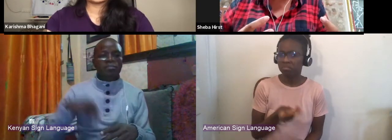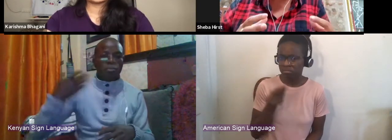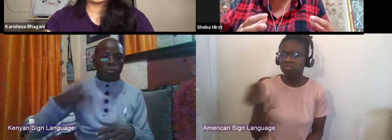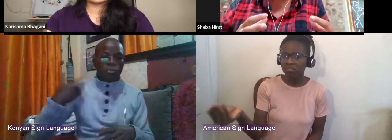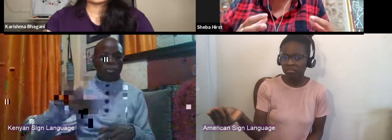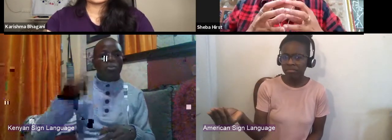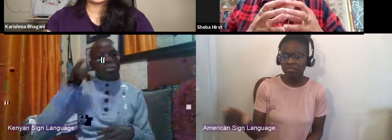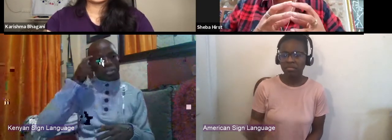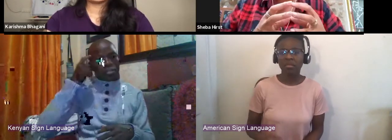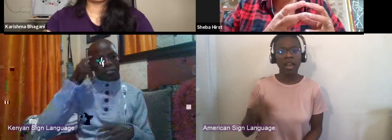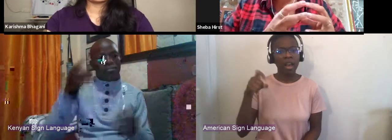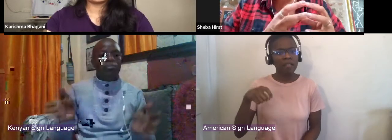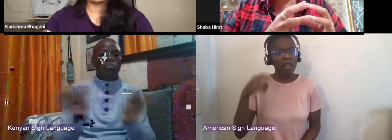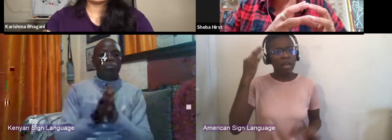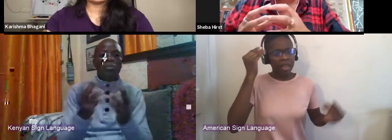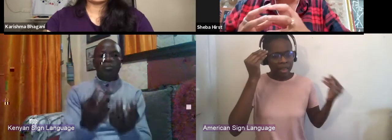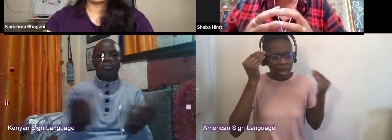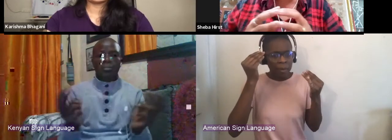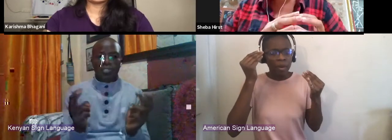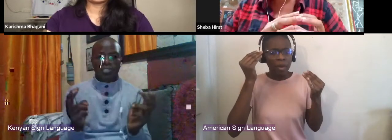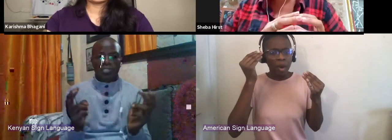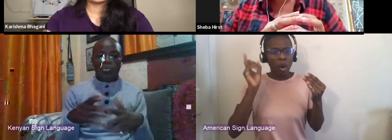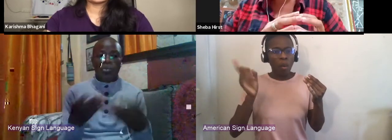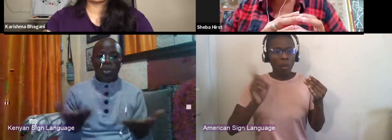we can meet to have this exchange